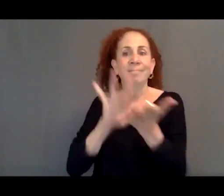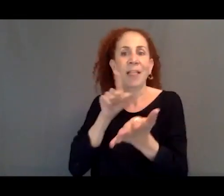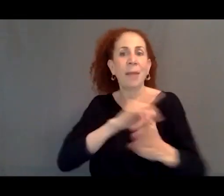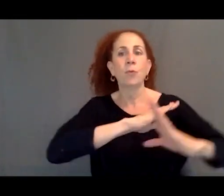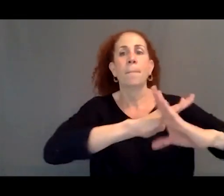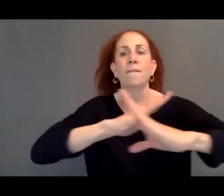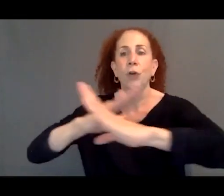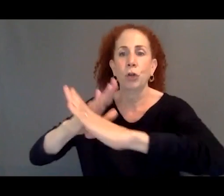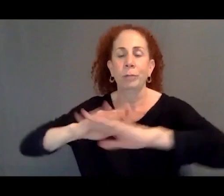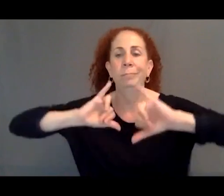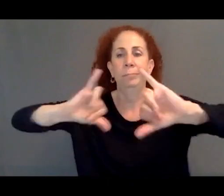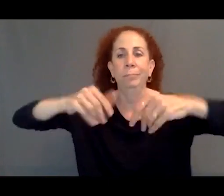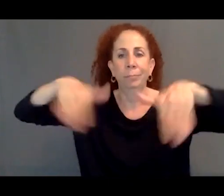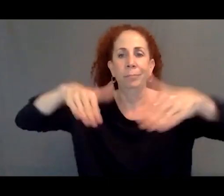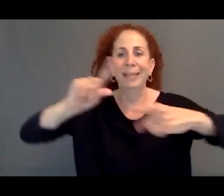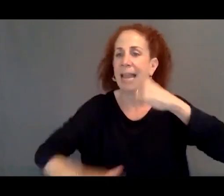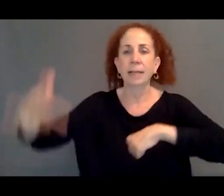to keep asylum seekers away from EU borders.